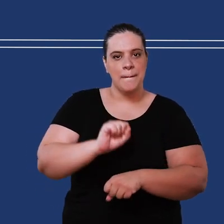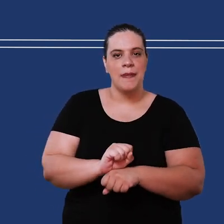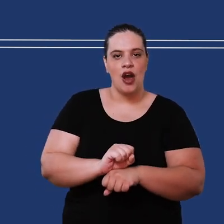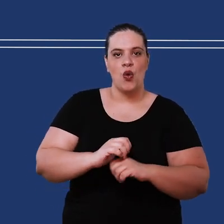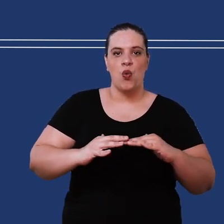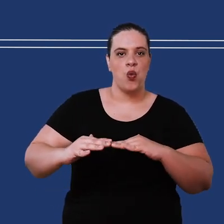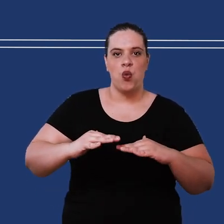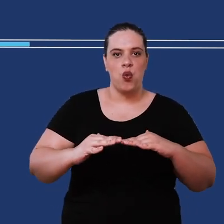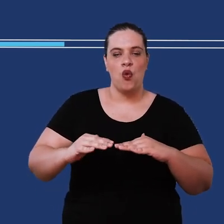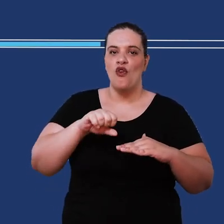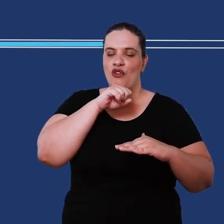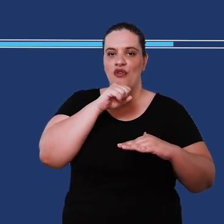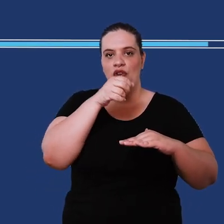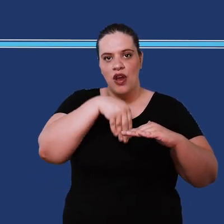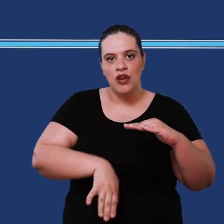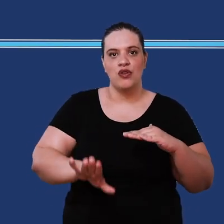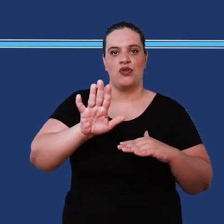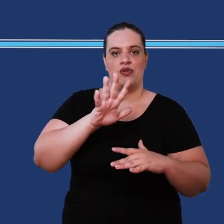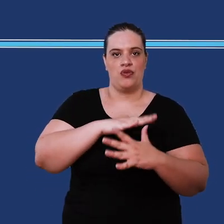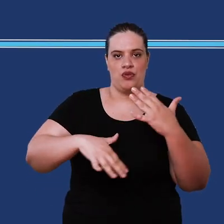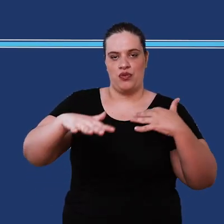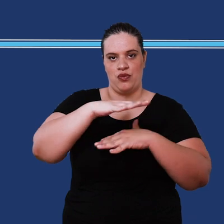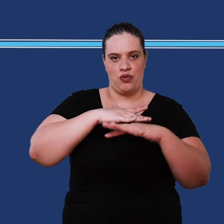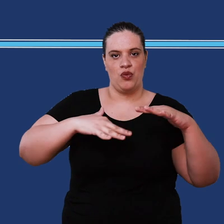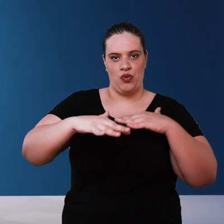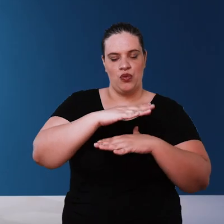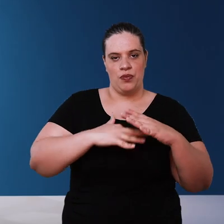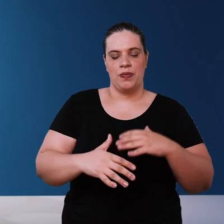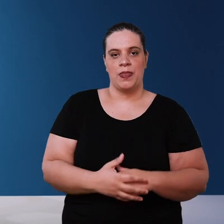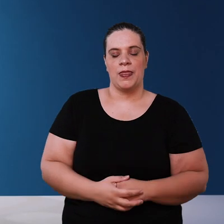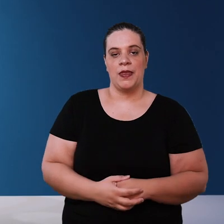Pushes the old water to overflow through the thief at the top then